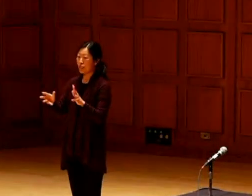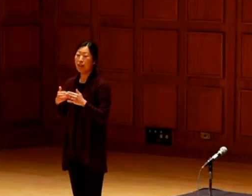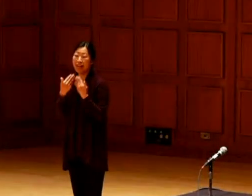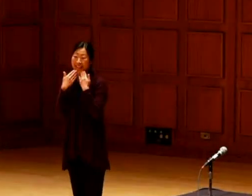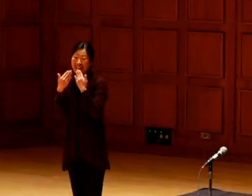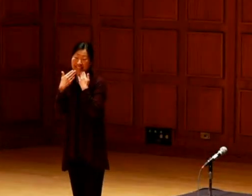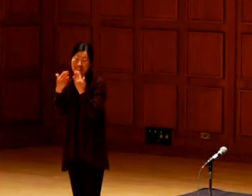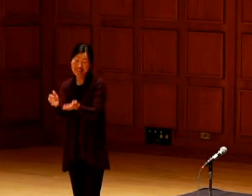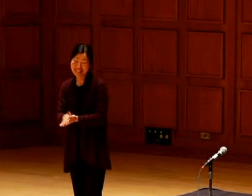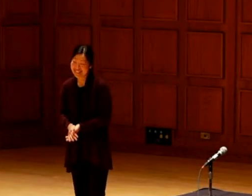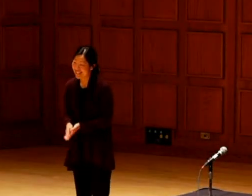Thank you.